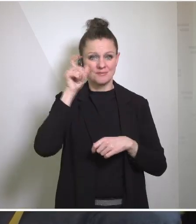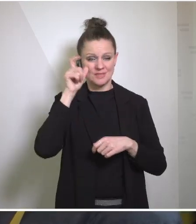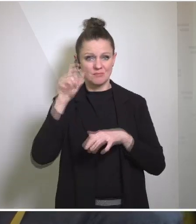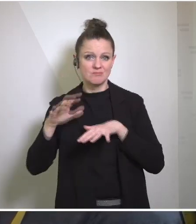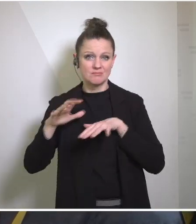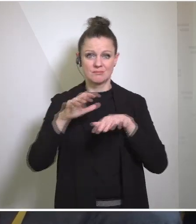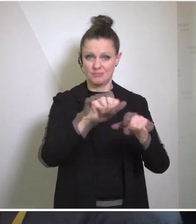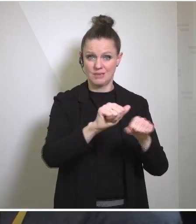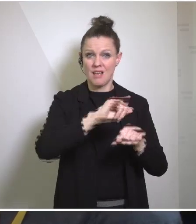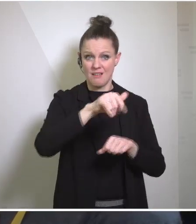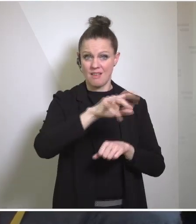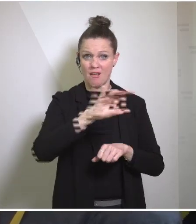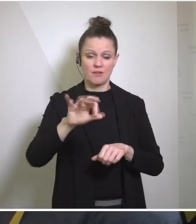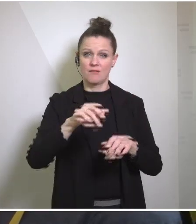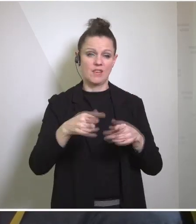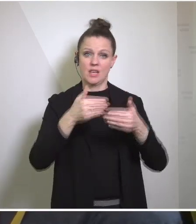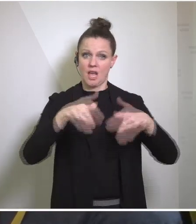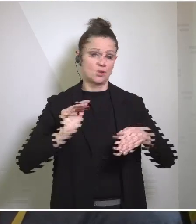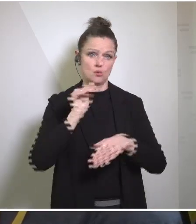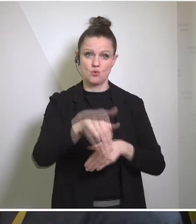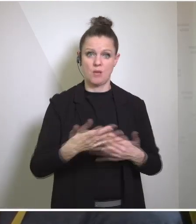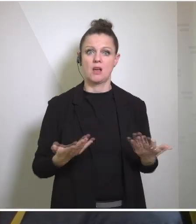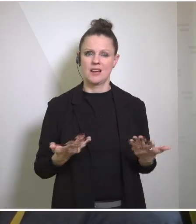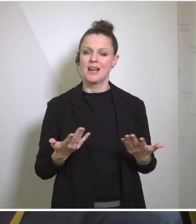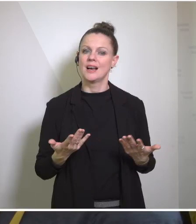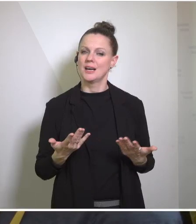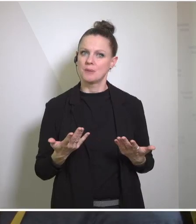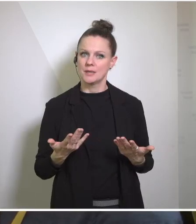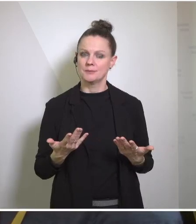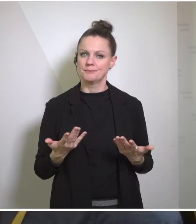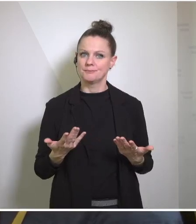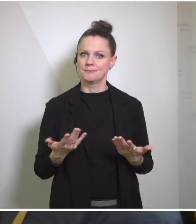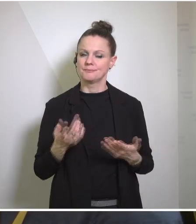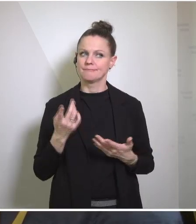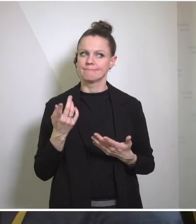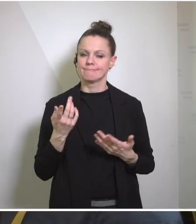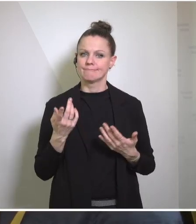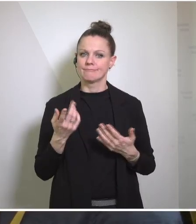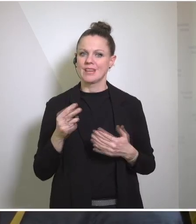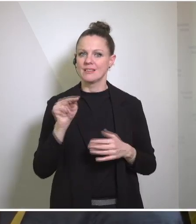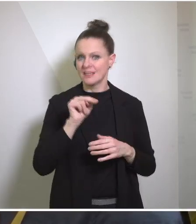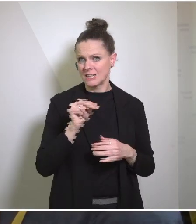and I know you just discussed this proposal, but it seems that Netanyahu's, the Prime Pinister's